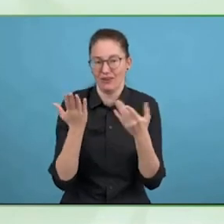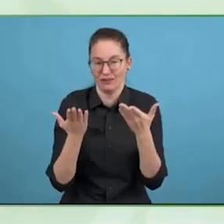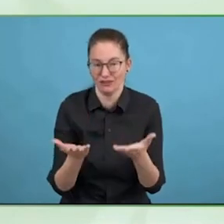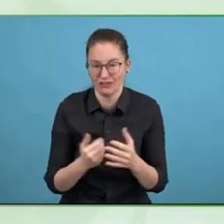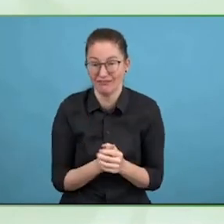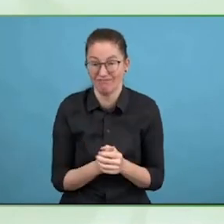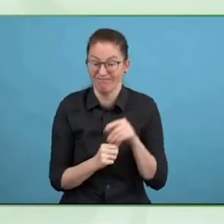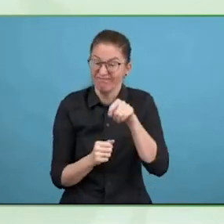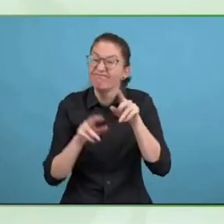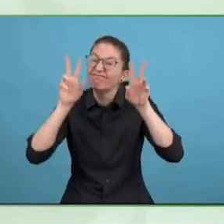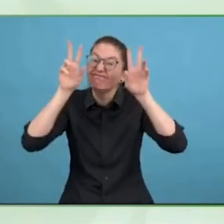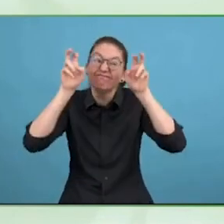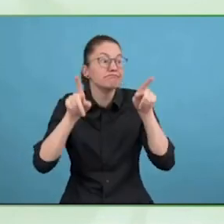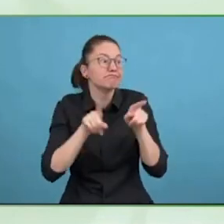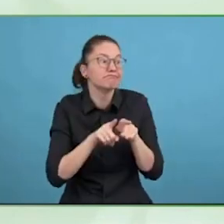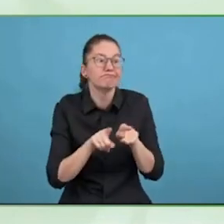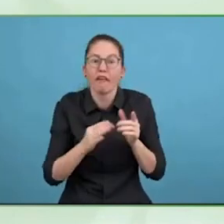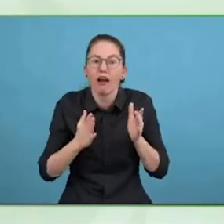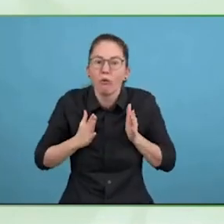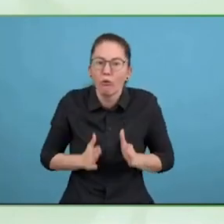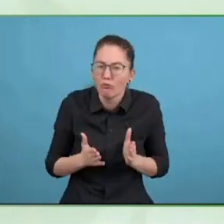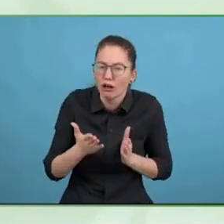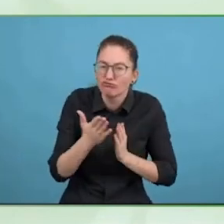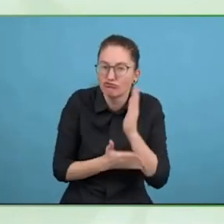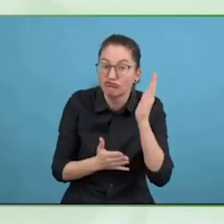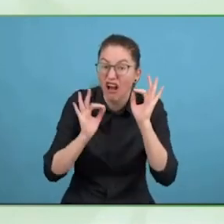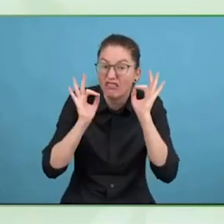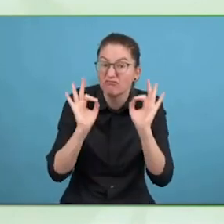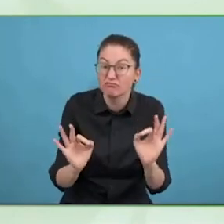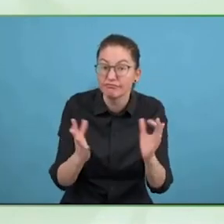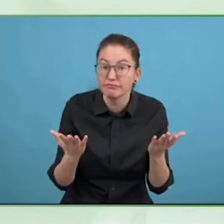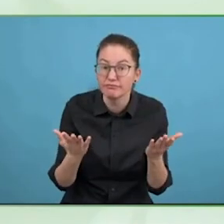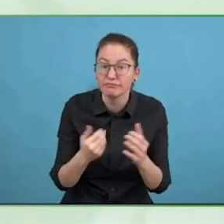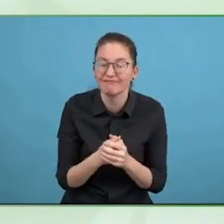the access, we need to really engage with all the relevant development sectors.